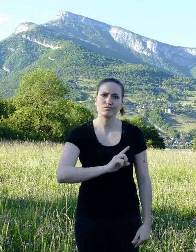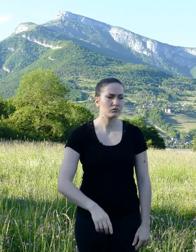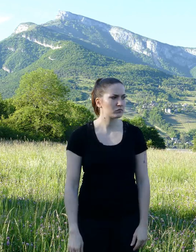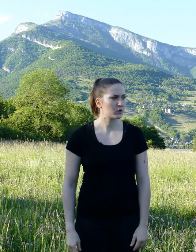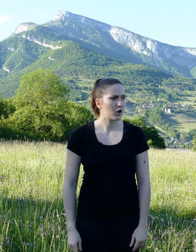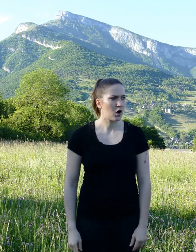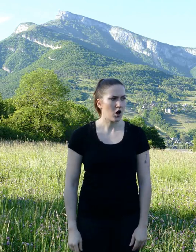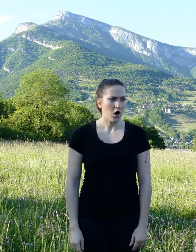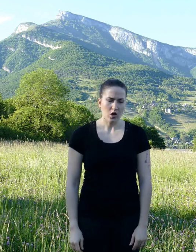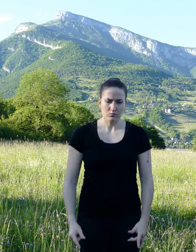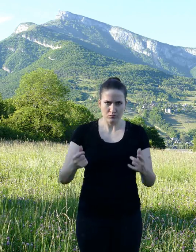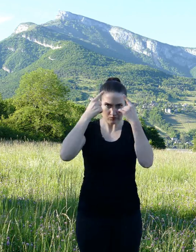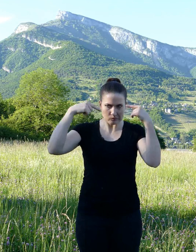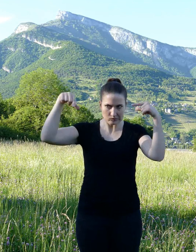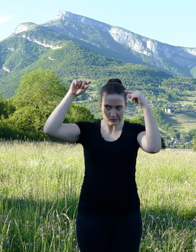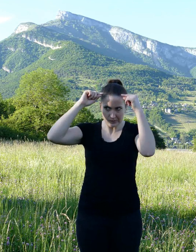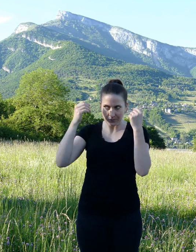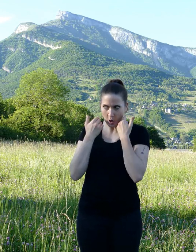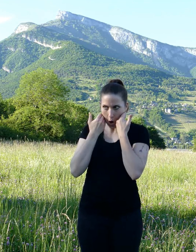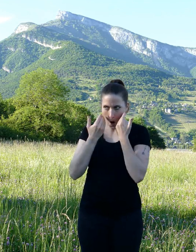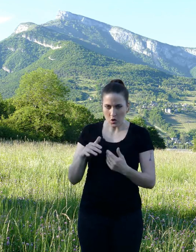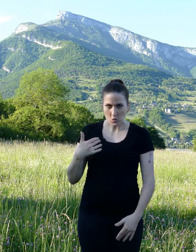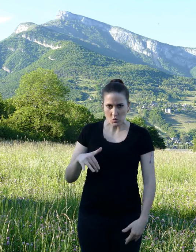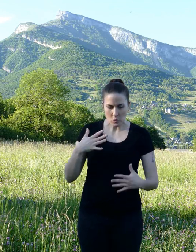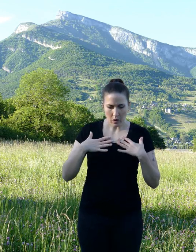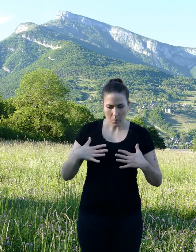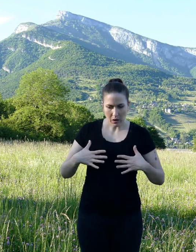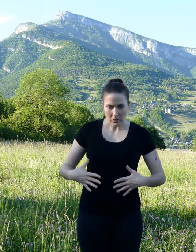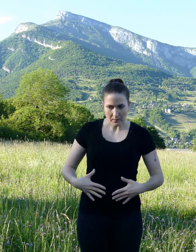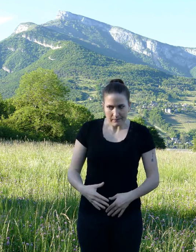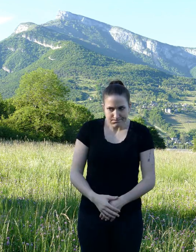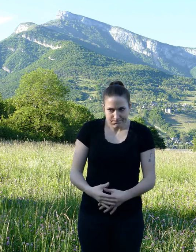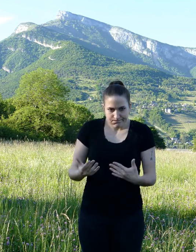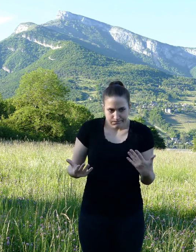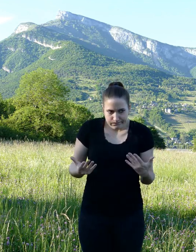Diabou was very embarrassed by the way the situation had turned, he didn't know how to react.